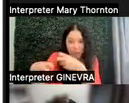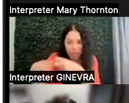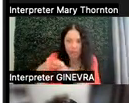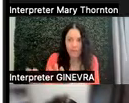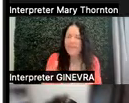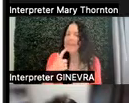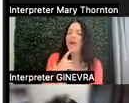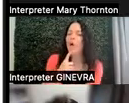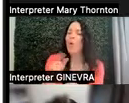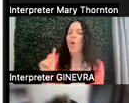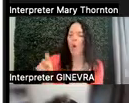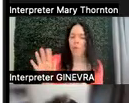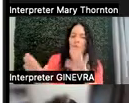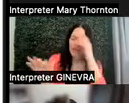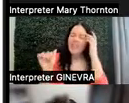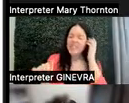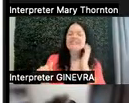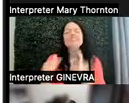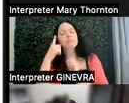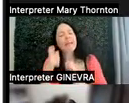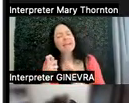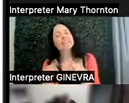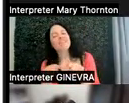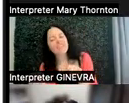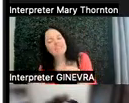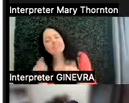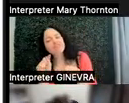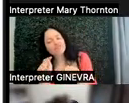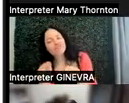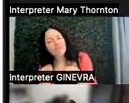this is a manifestation of this processing delay,